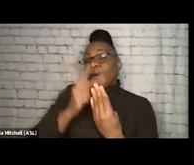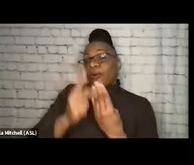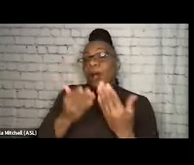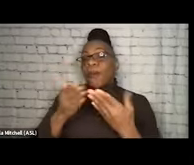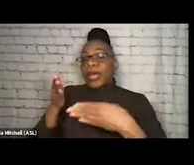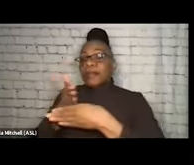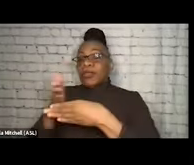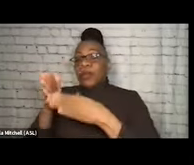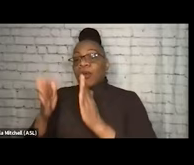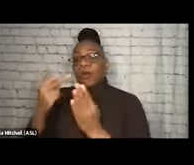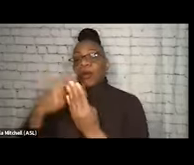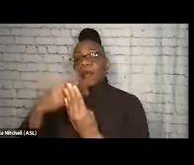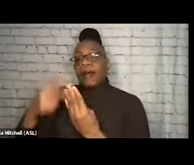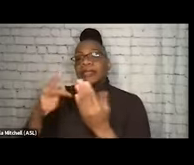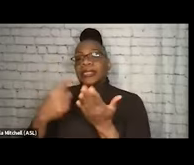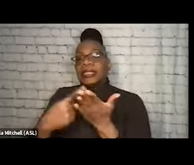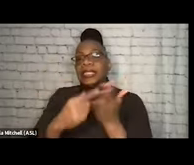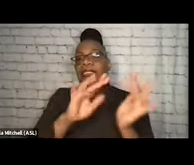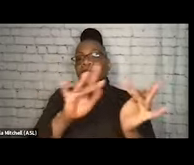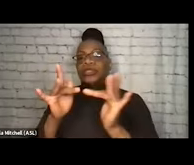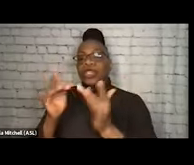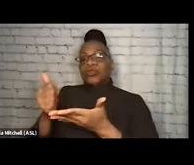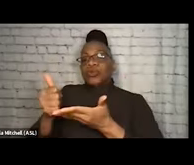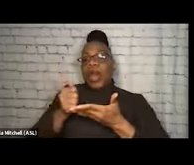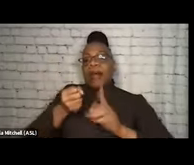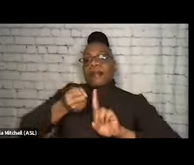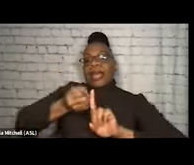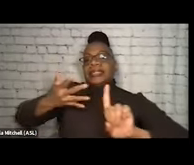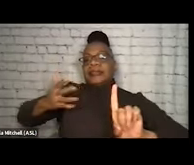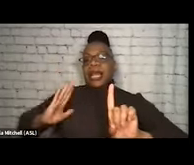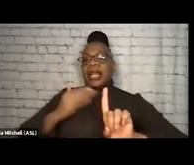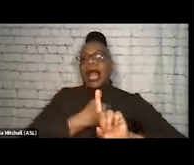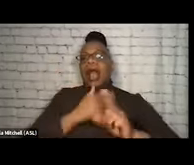and recommended that we all reach out to, to help expand our harm reduction services, or may be something that people